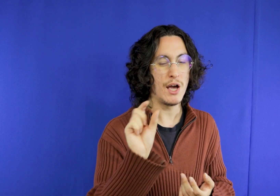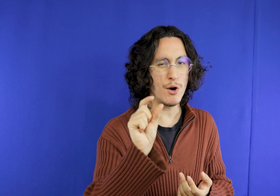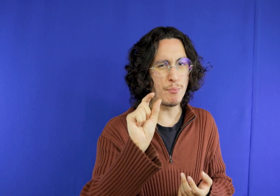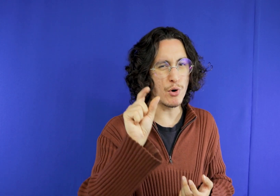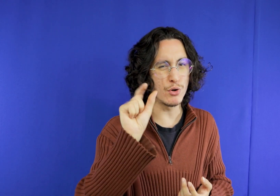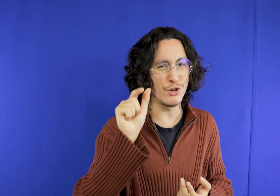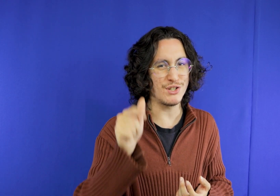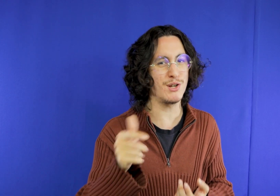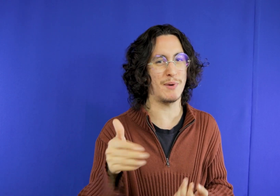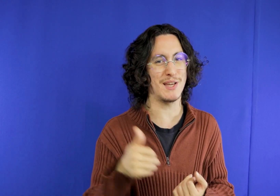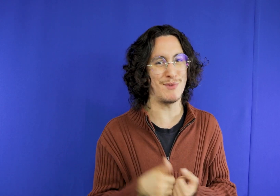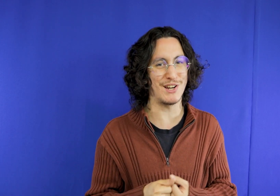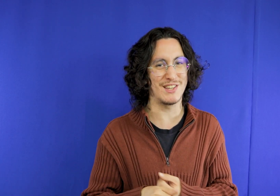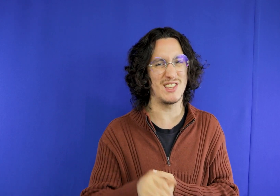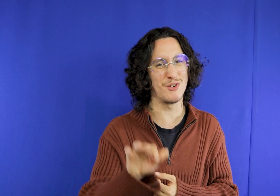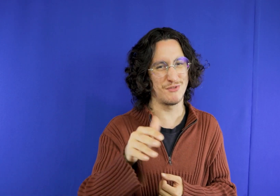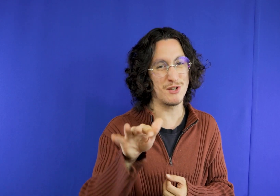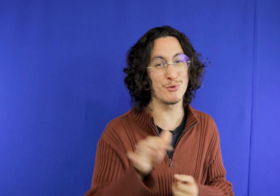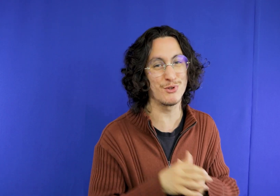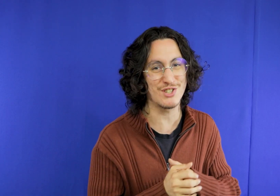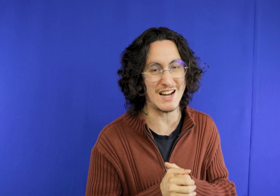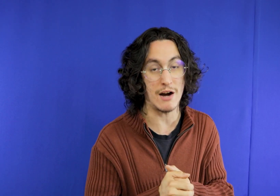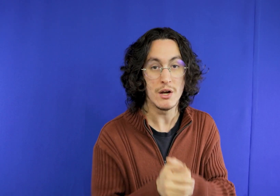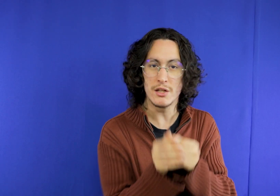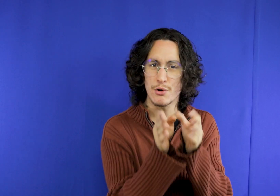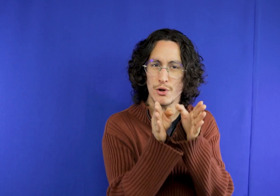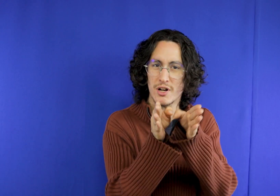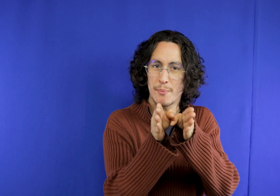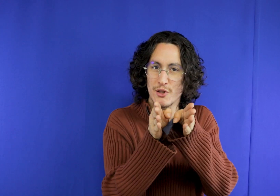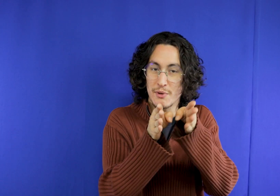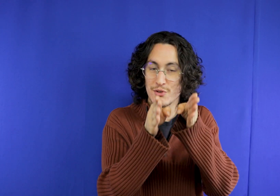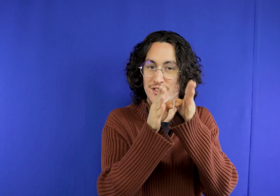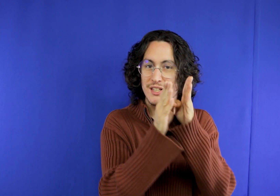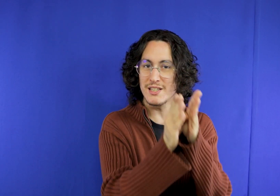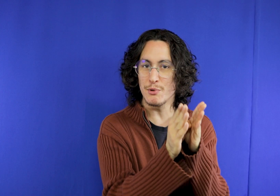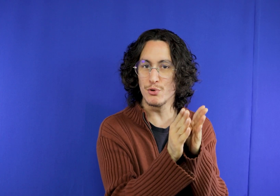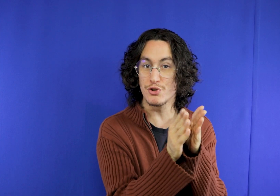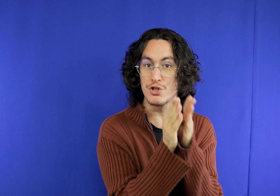Caracol is a little long for those who live here, it takes about 20 minutes by car so put at least 30